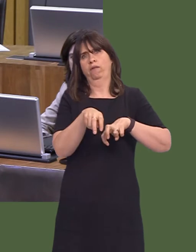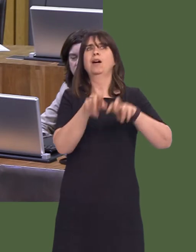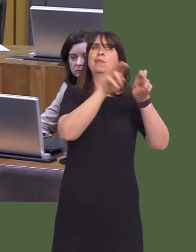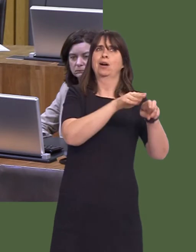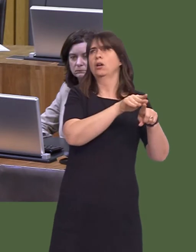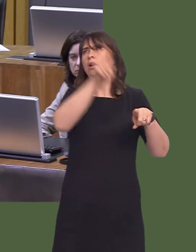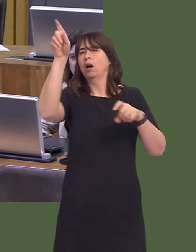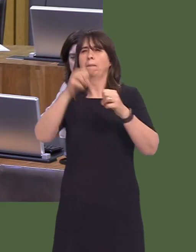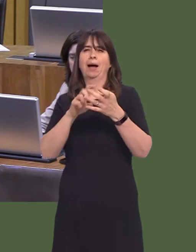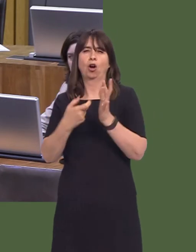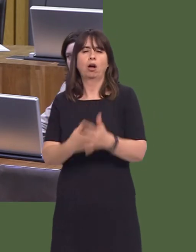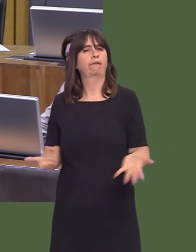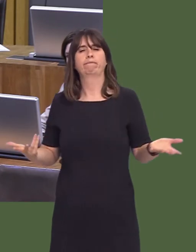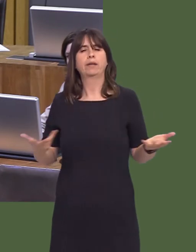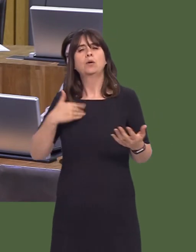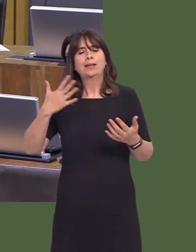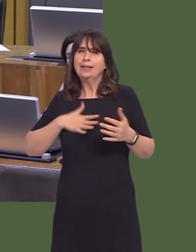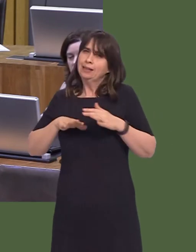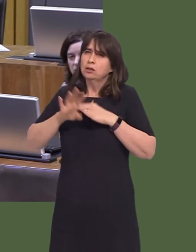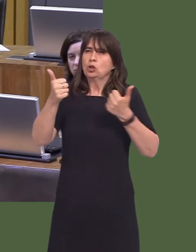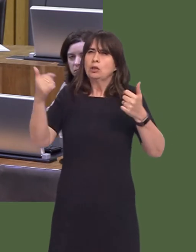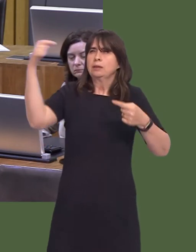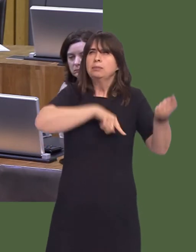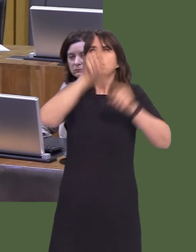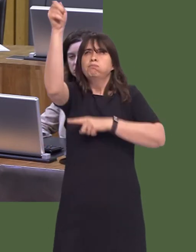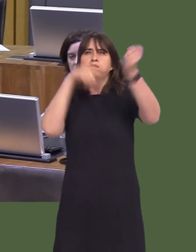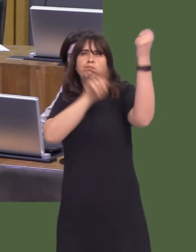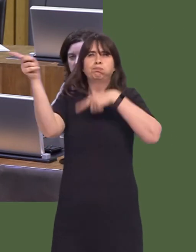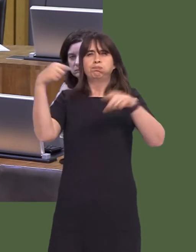put in place a long-term, sustainable network. We know there are communities now that are